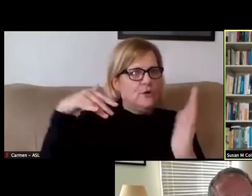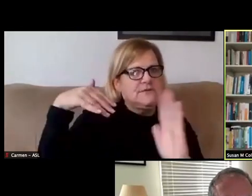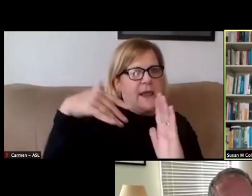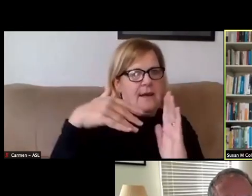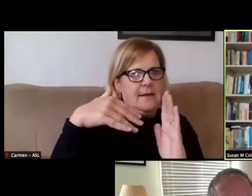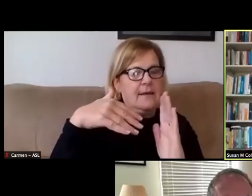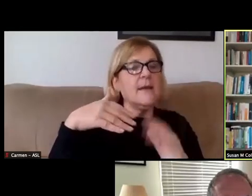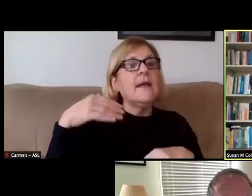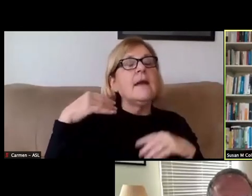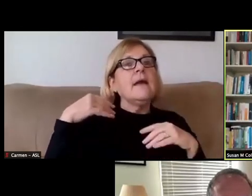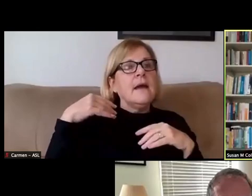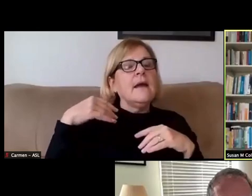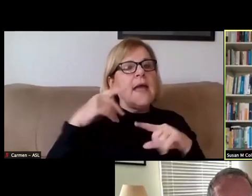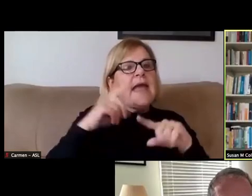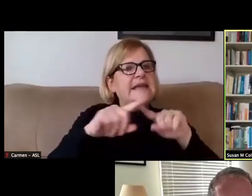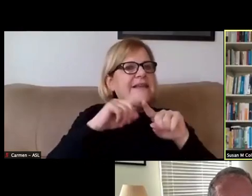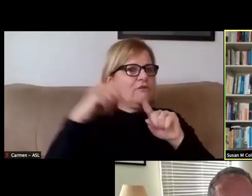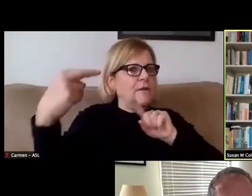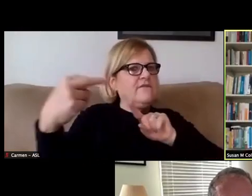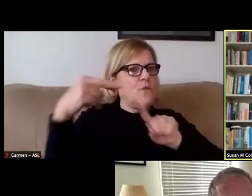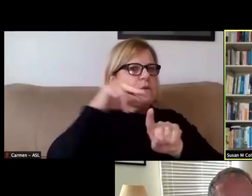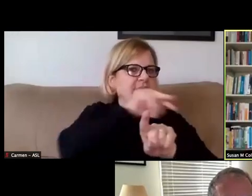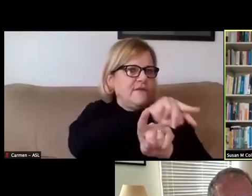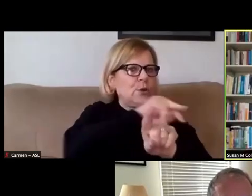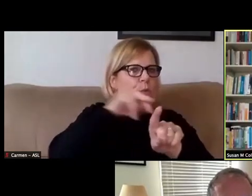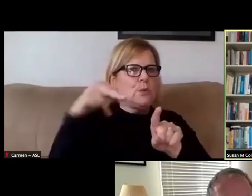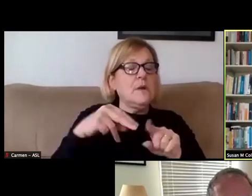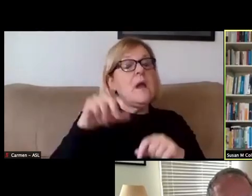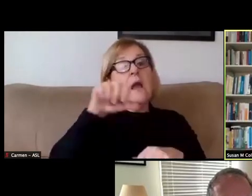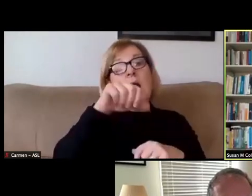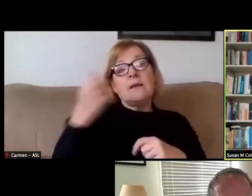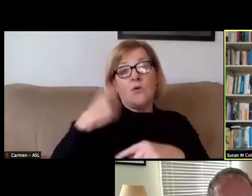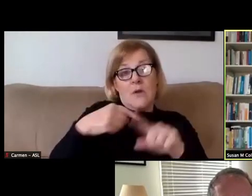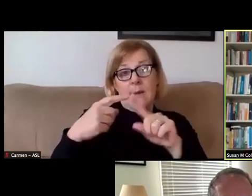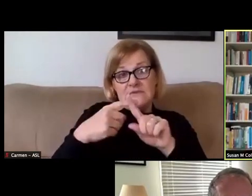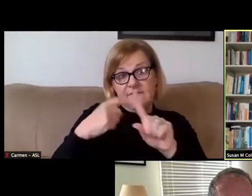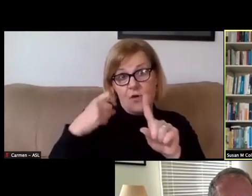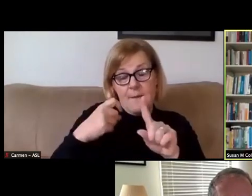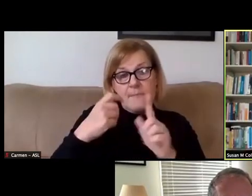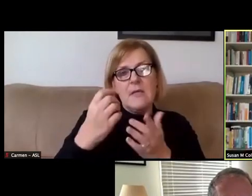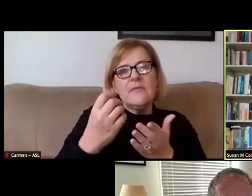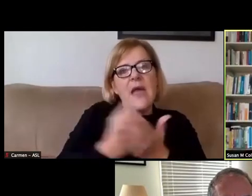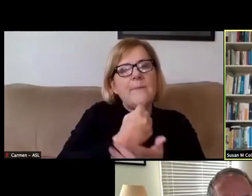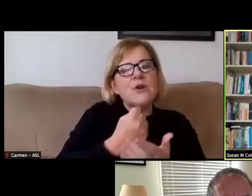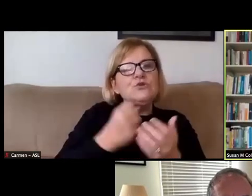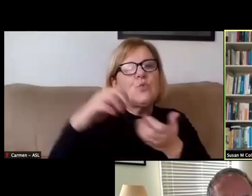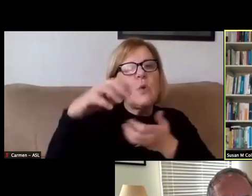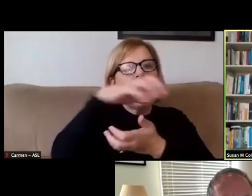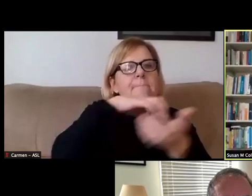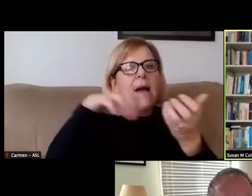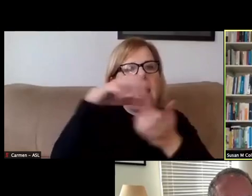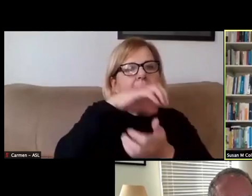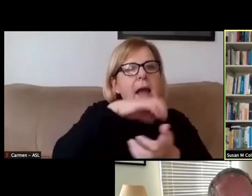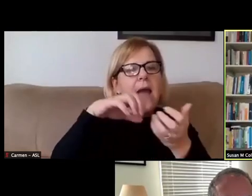and different points of view. Another comes from the opportunities to combine asynchronous lectures